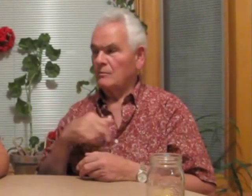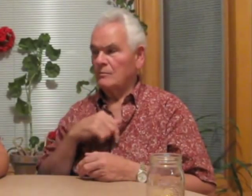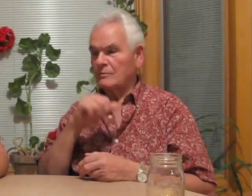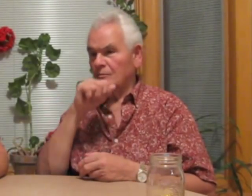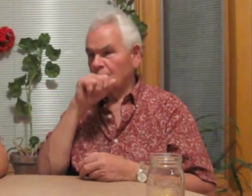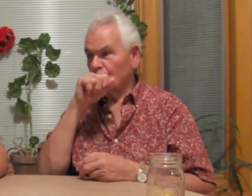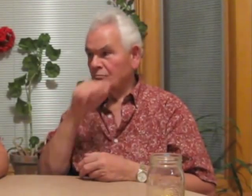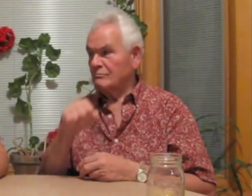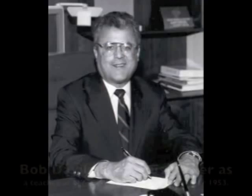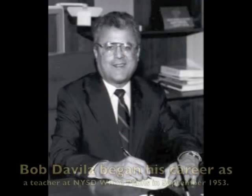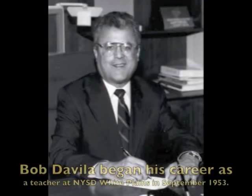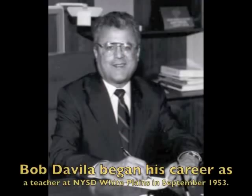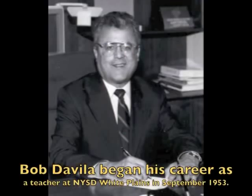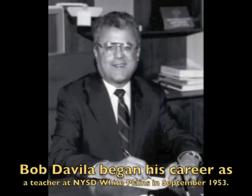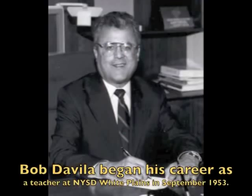The other one was Bob Davila. I kiss-fist (love) him!